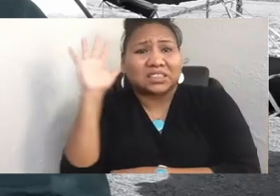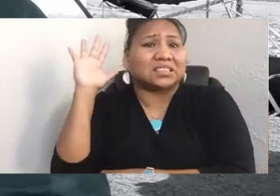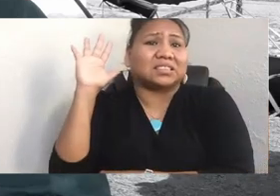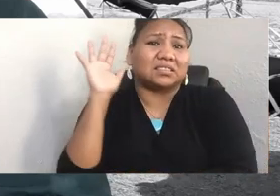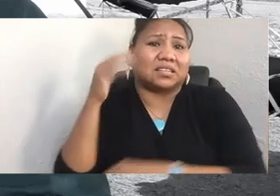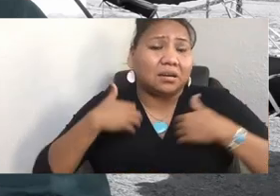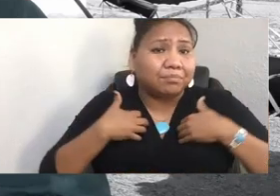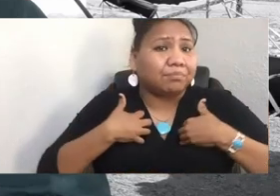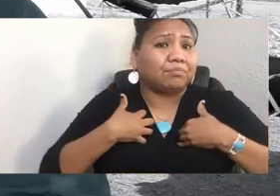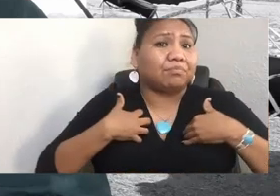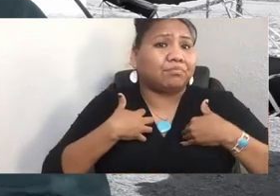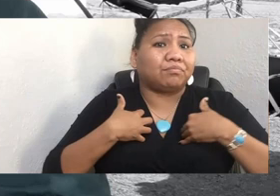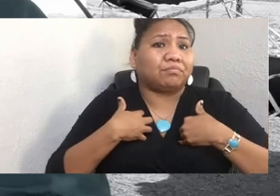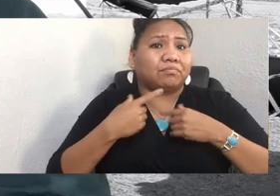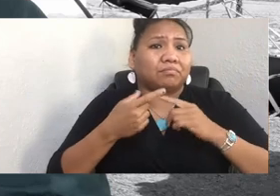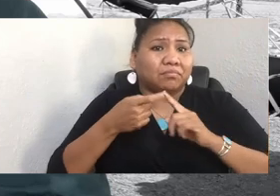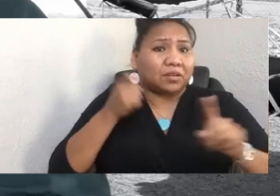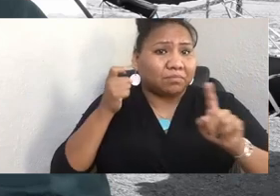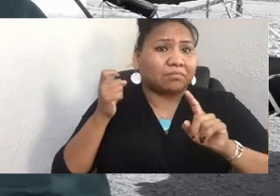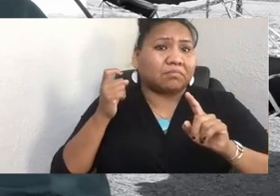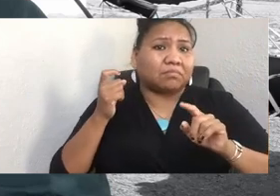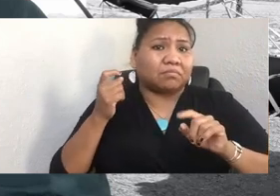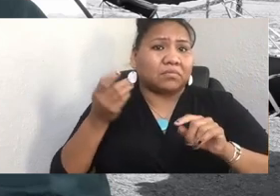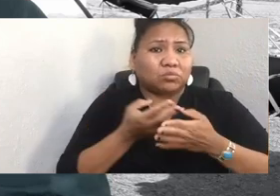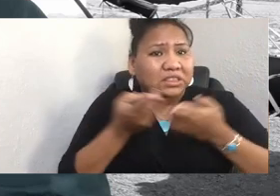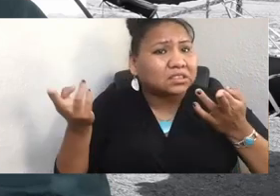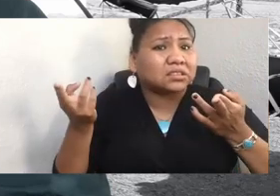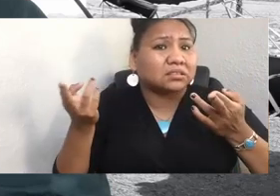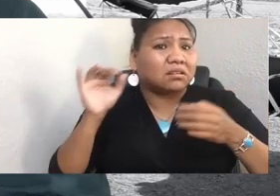And resource is what defines who we are. That was our soul.